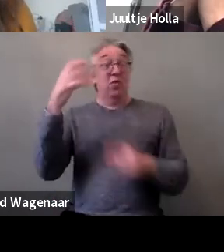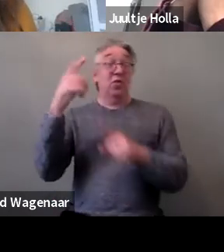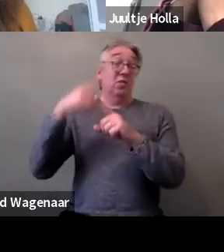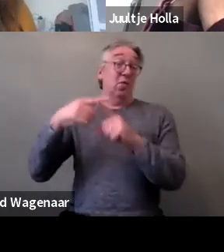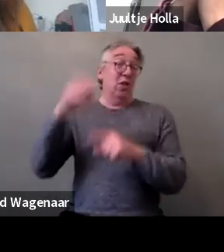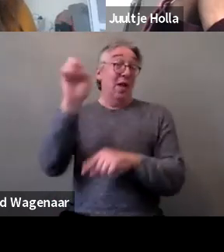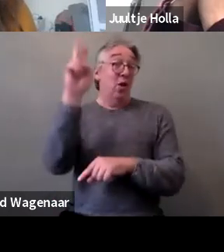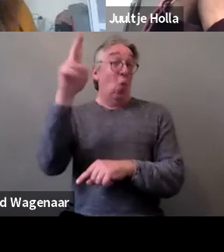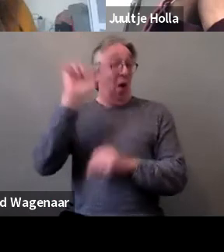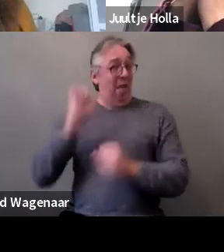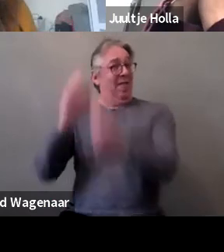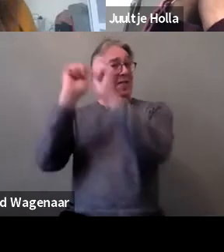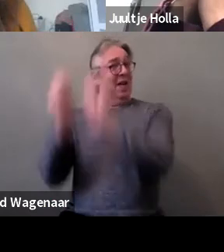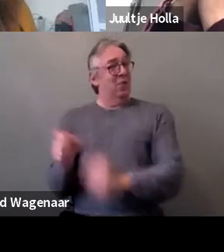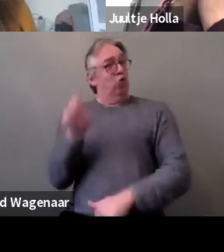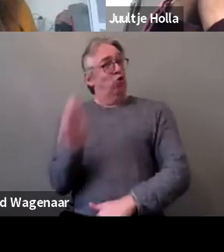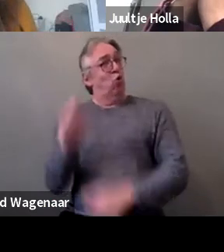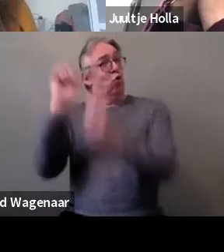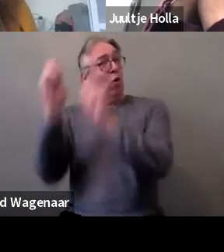My question is there an initiative or movement